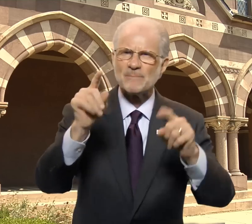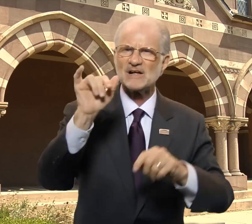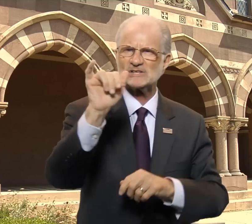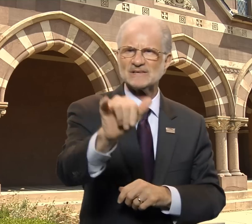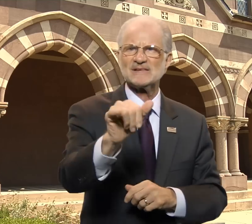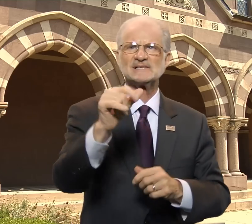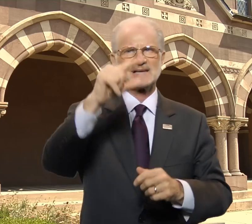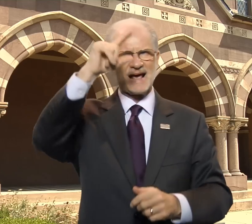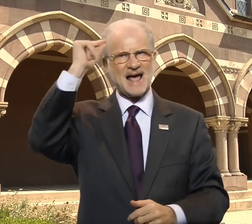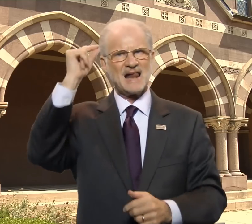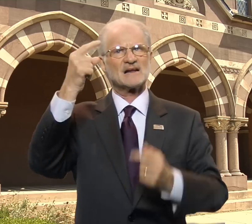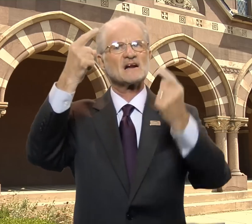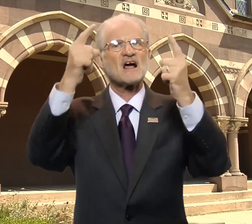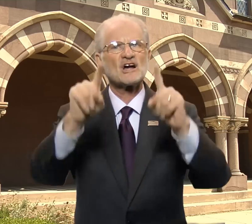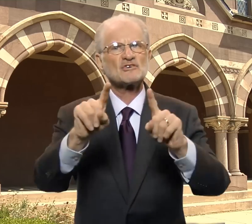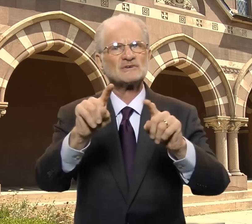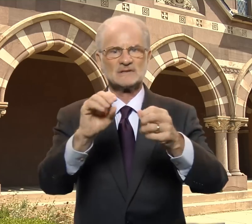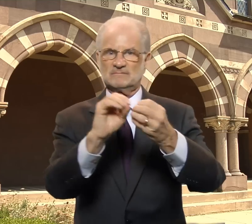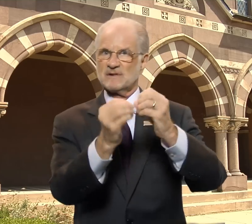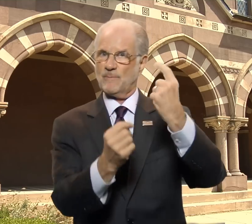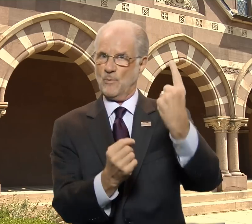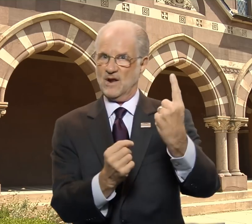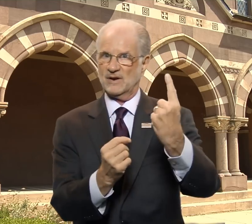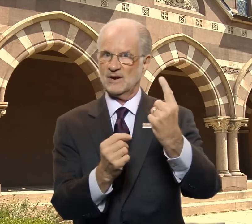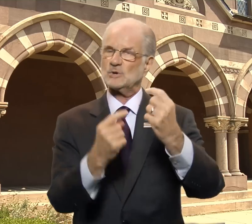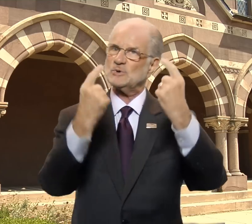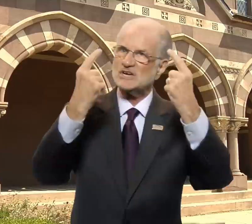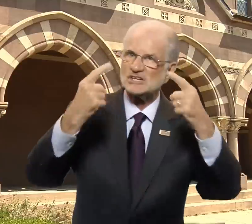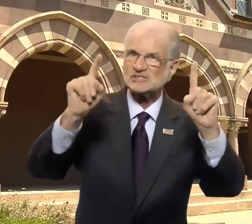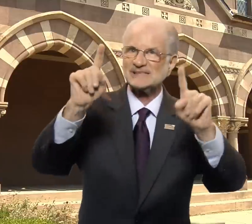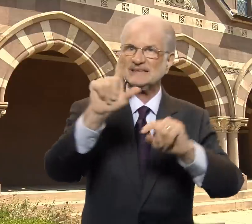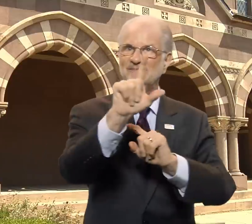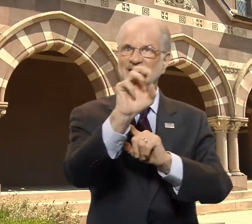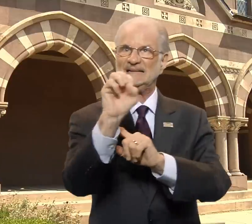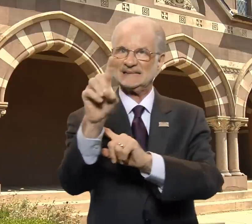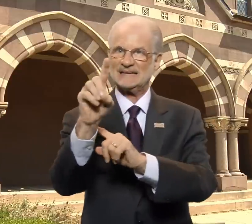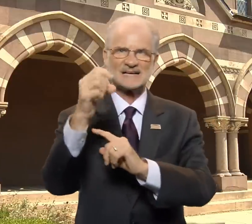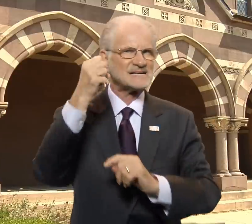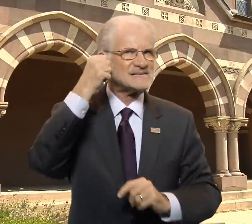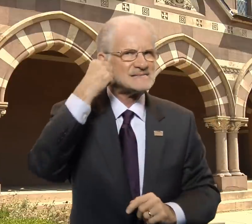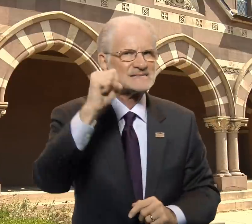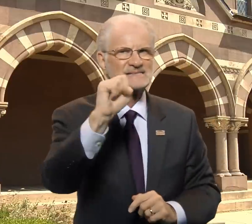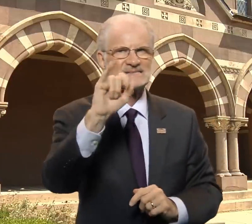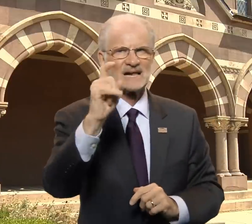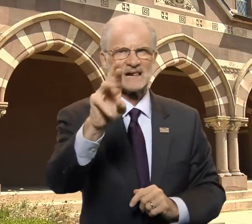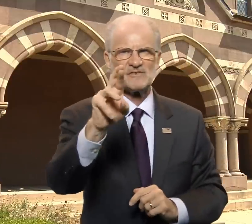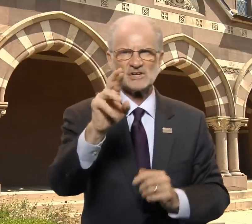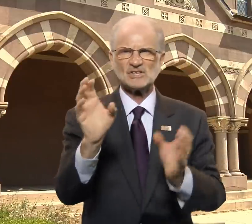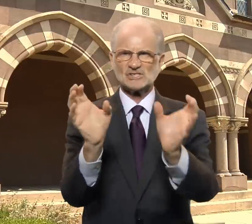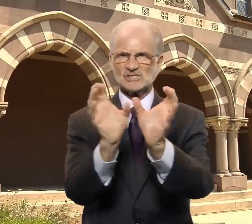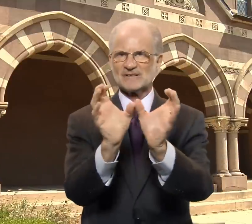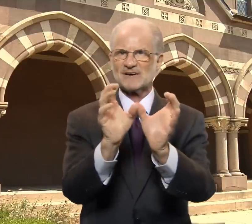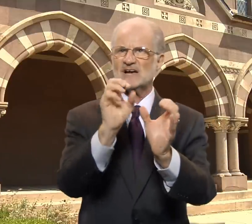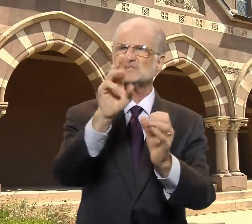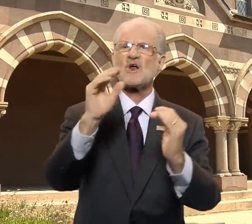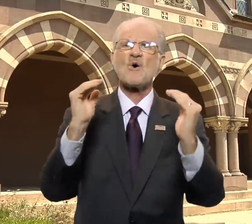To accomplish this, Gallaudet agreed to: 1) Achieve LEED Silver Certification or equivalent